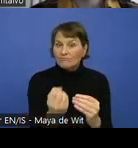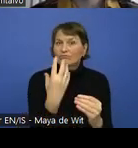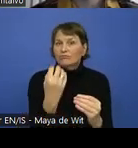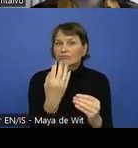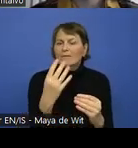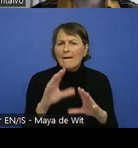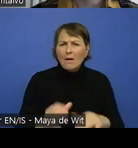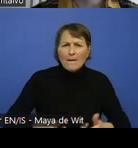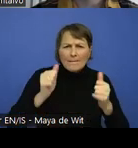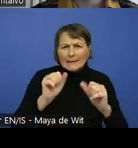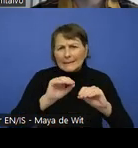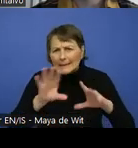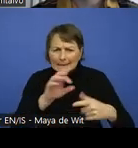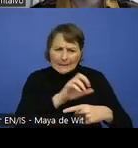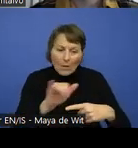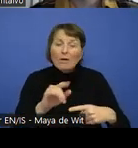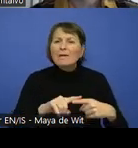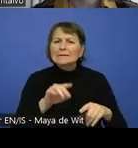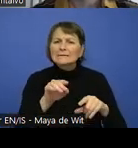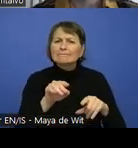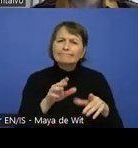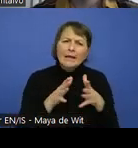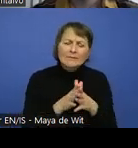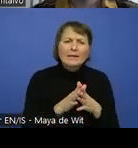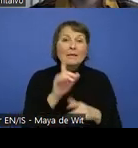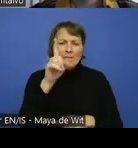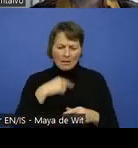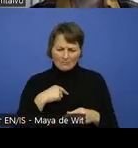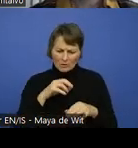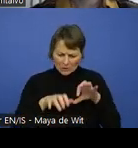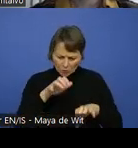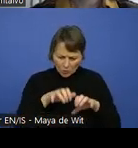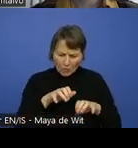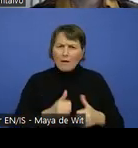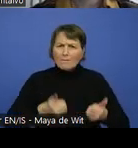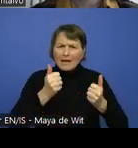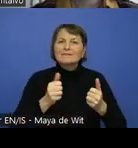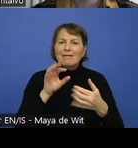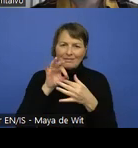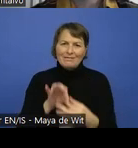have. So that's the first part of the developer modules.